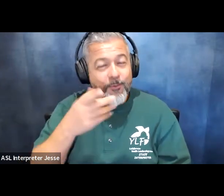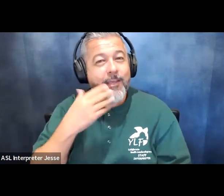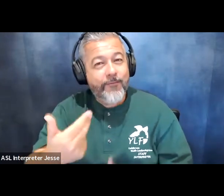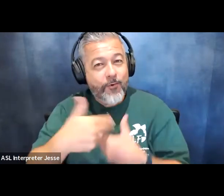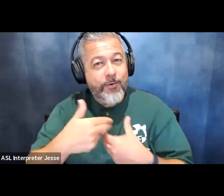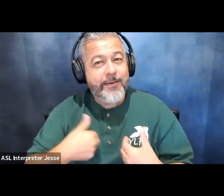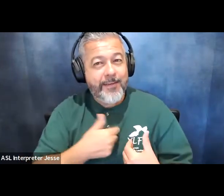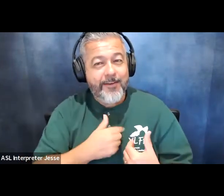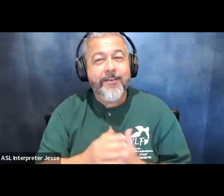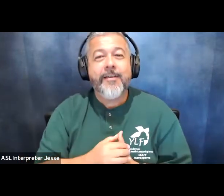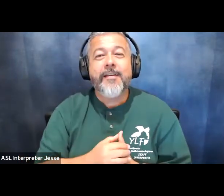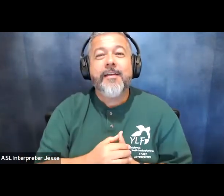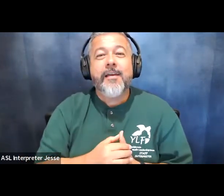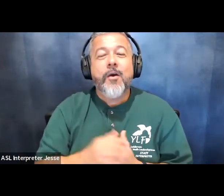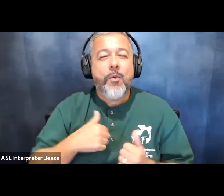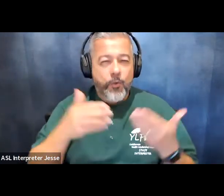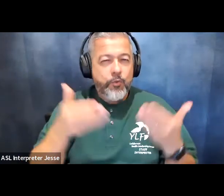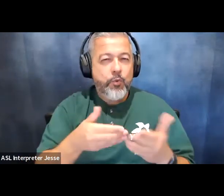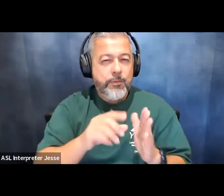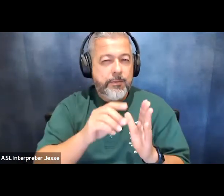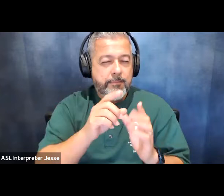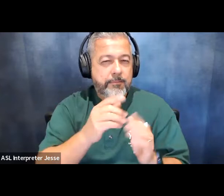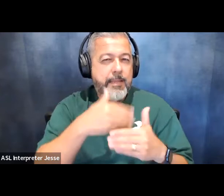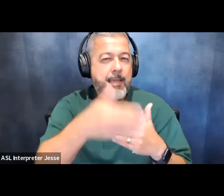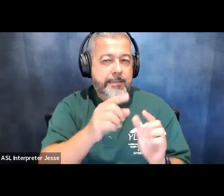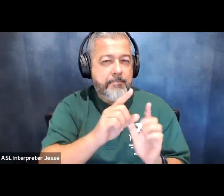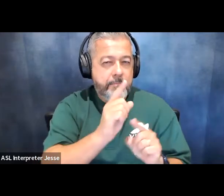um so we'll give an introduction to her here in a minute we have a panel that is going to